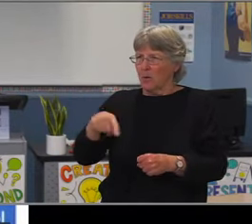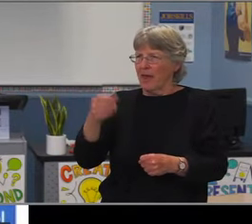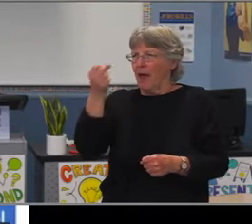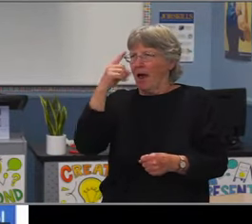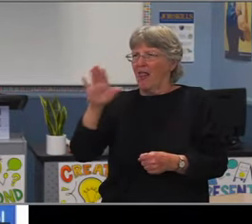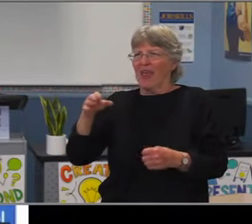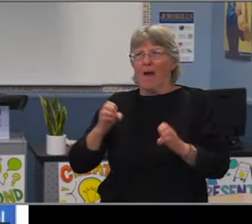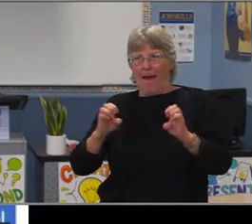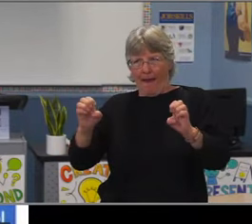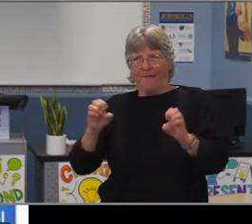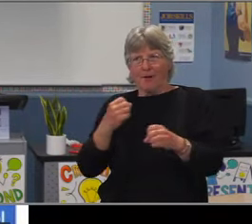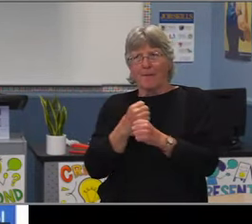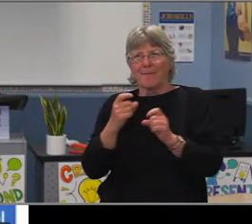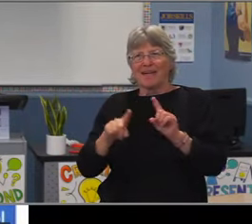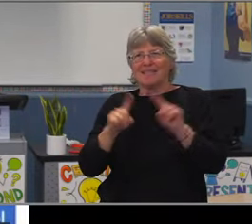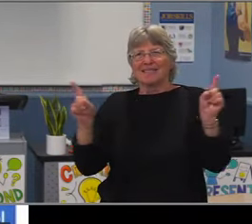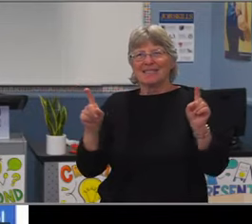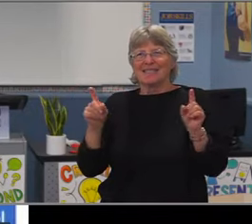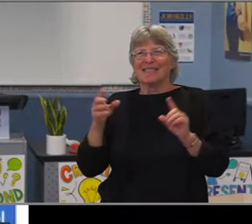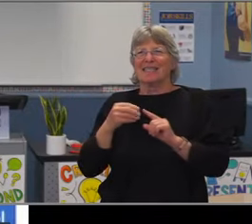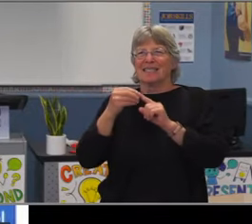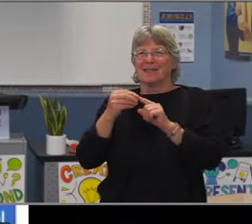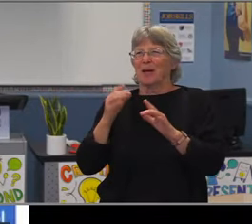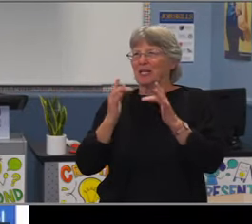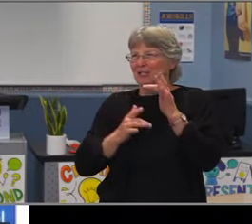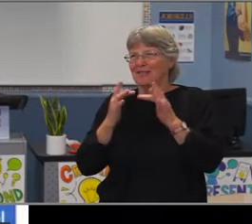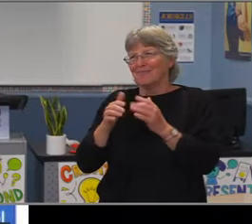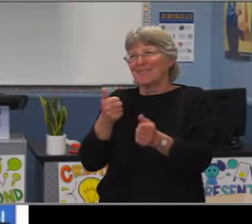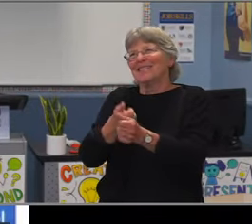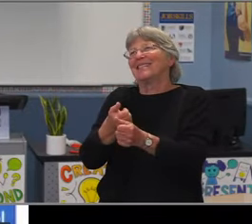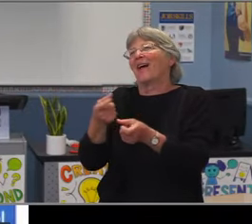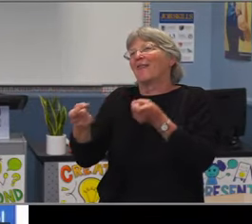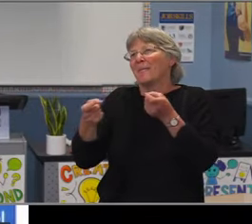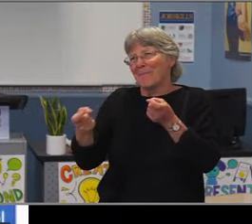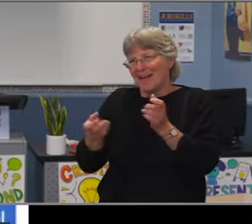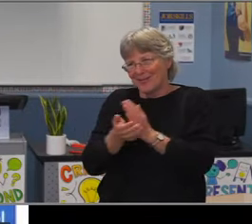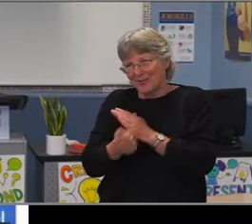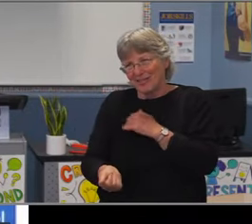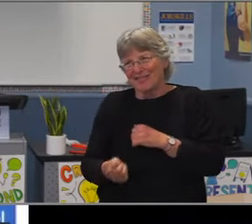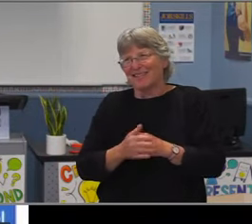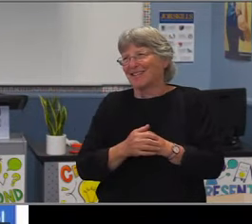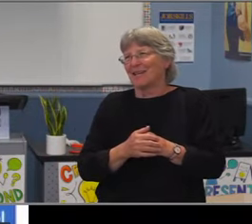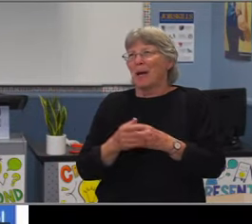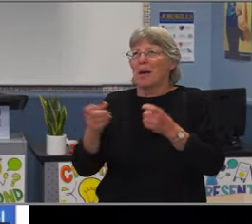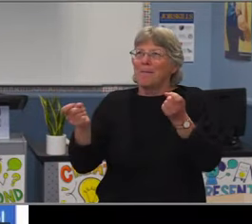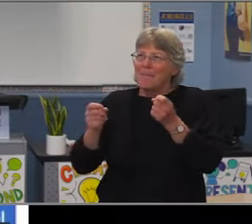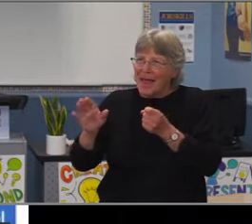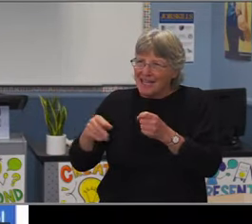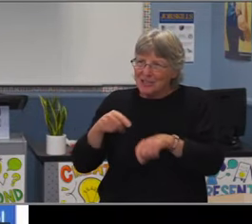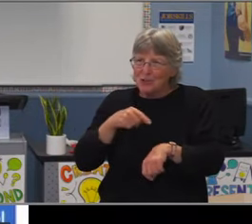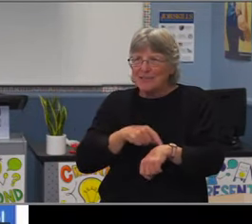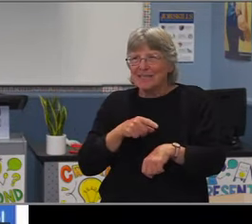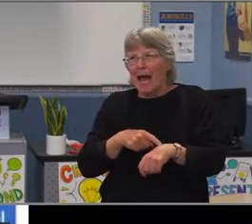And respectful. I like to add and just end with the work that our high schools are doing with the pathway work and having the school within a school model